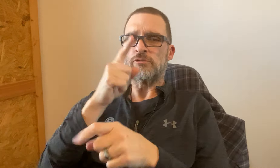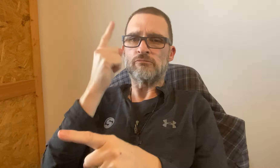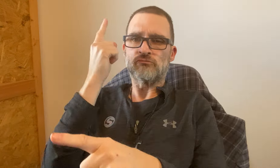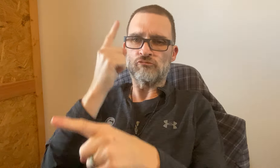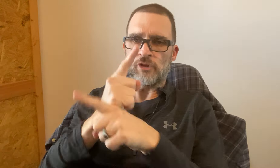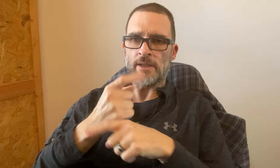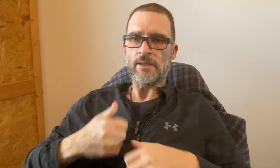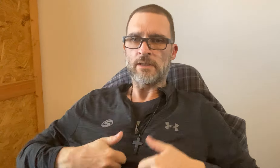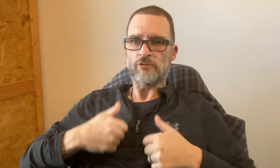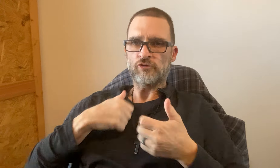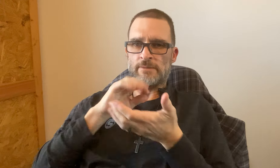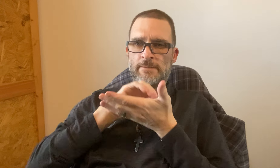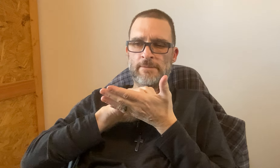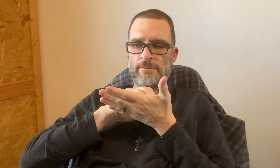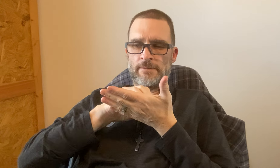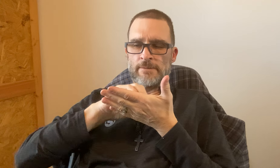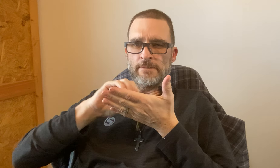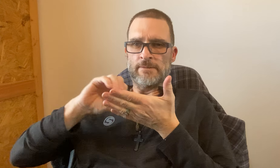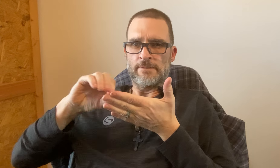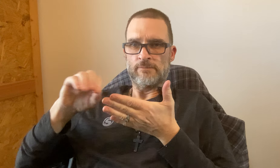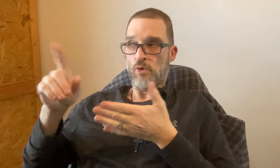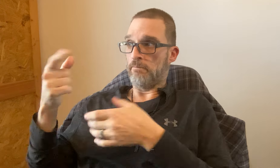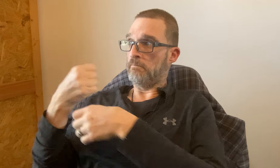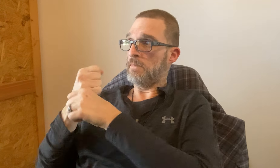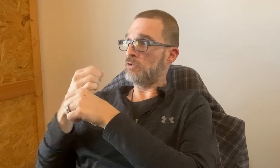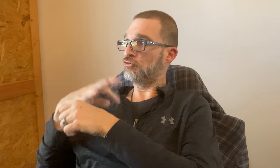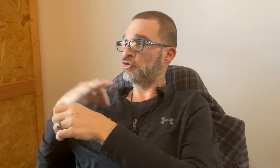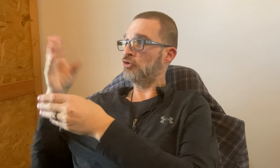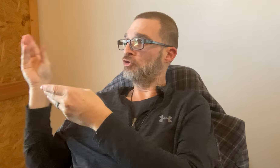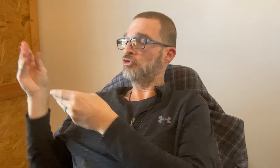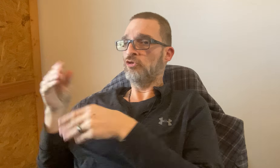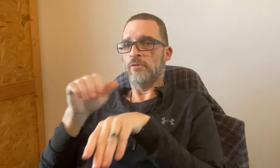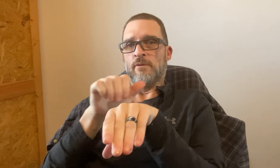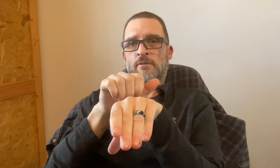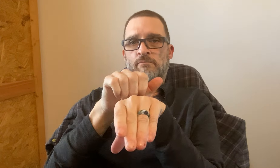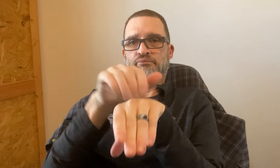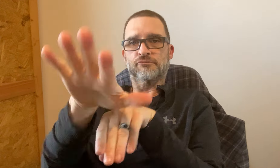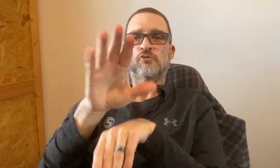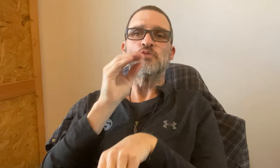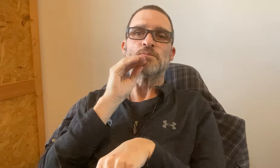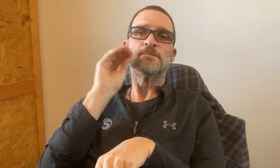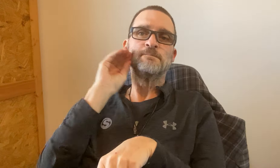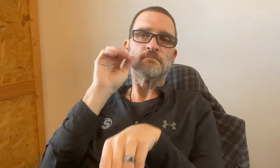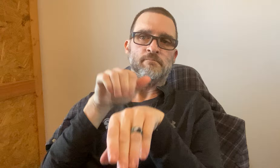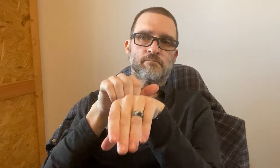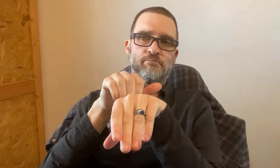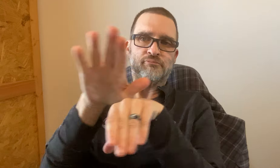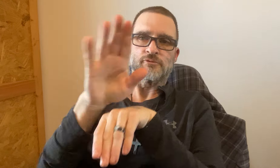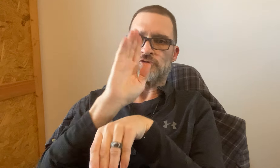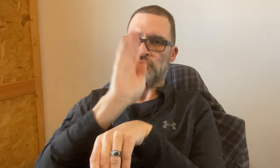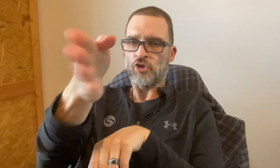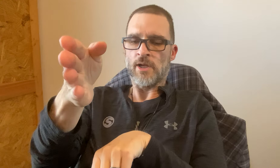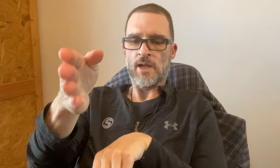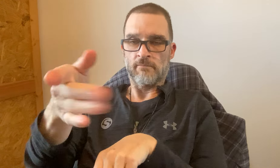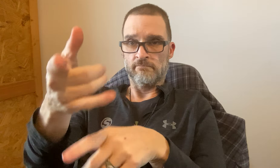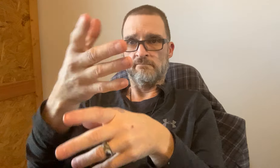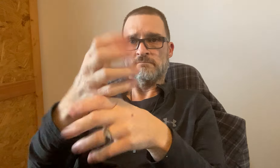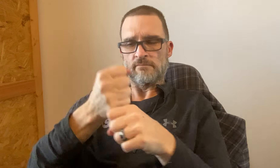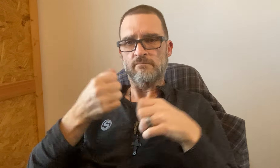It's important to make sure you have the right address entered, When they make the shirt and send it to you to your home. It will be mailed directly to you.